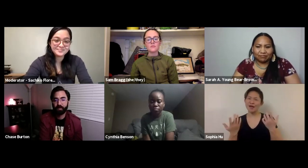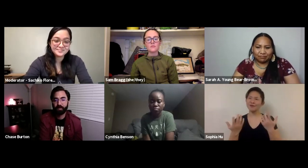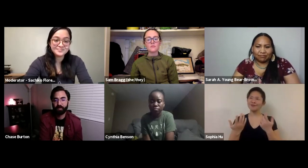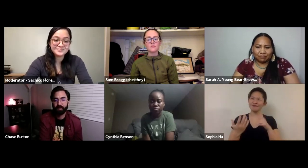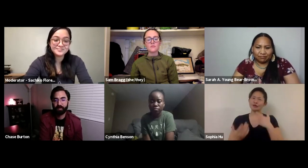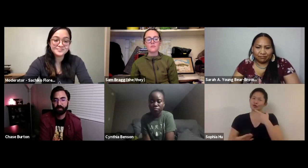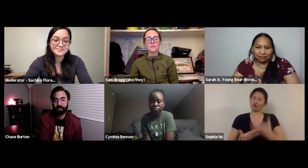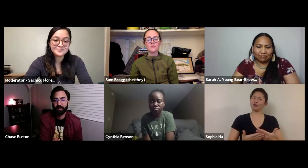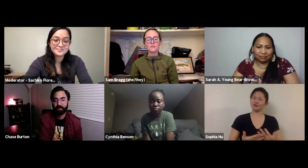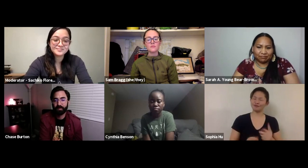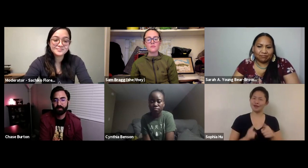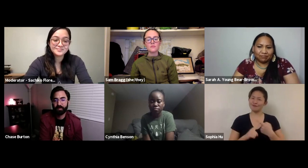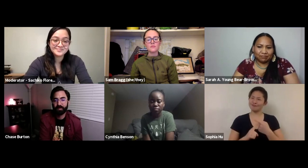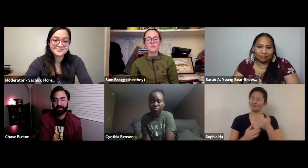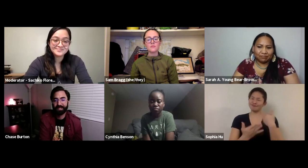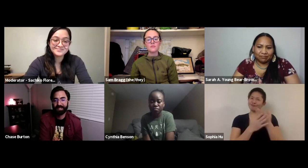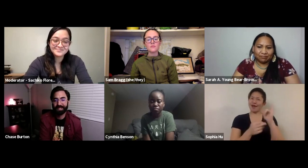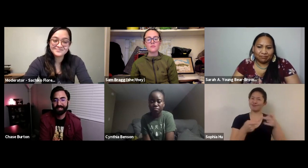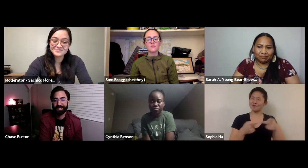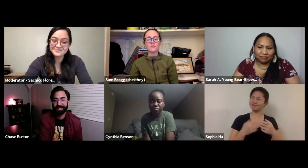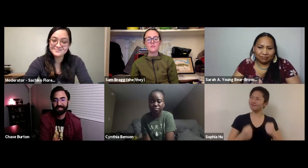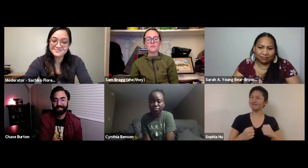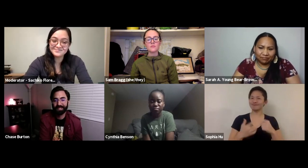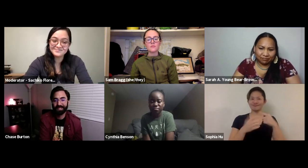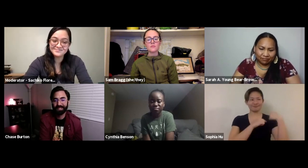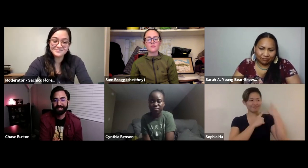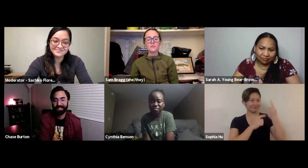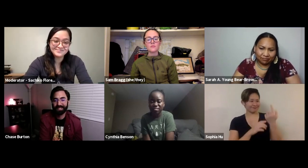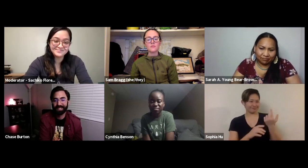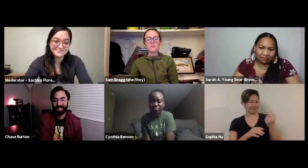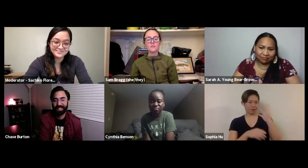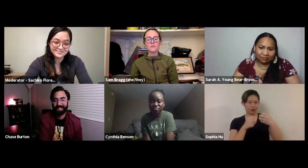You have more autonomy with what you're doing. You feel good about it and you reach a point